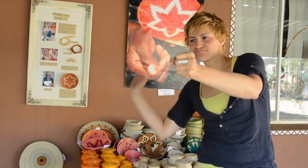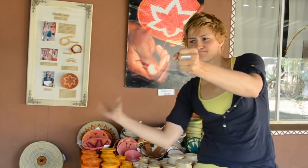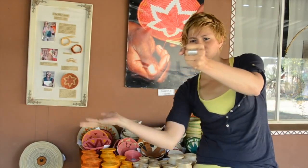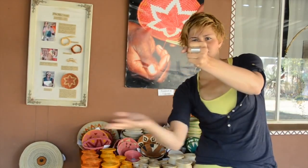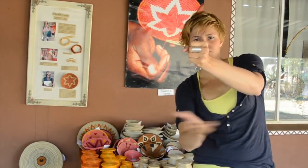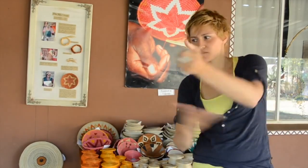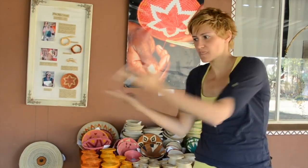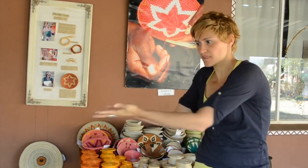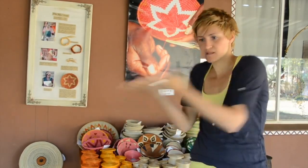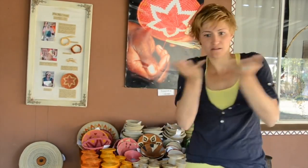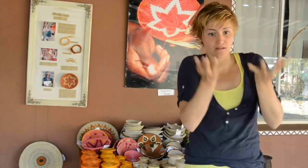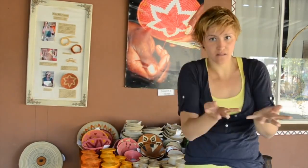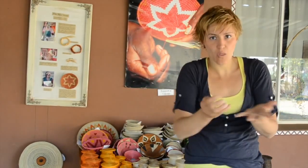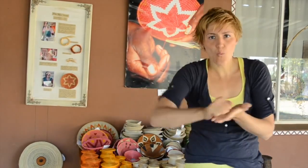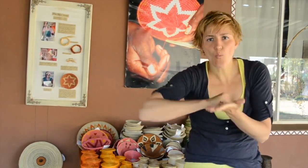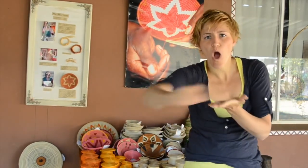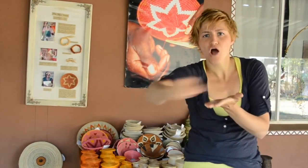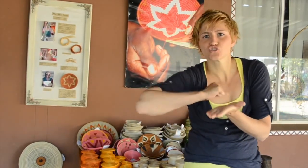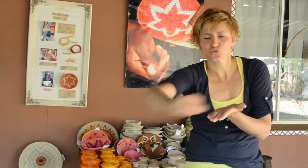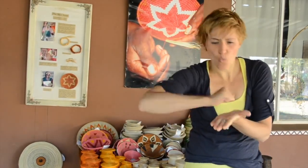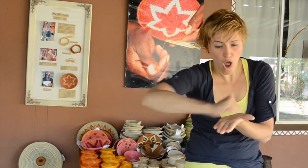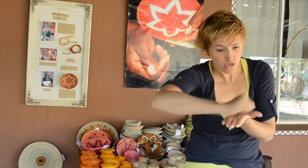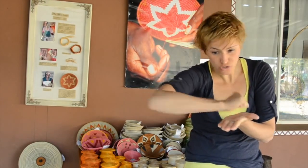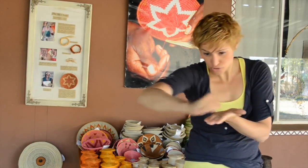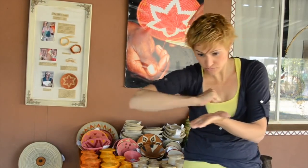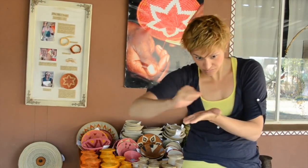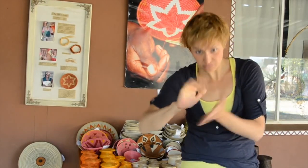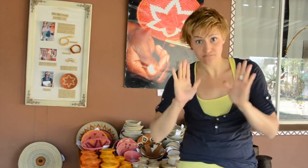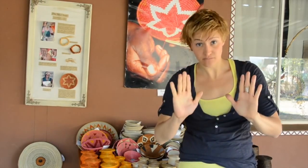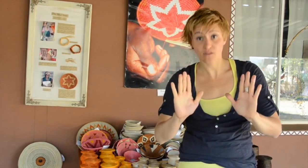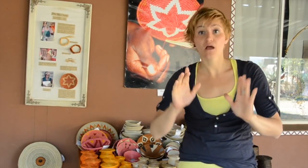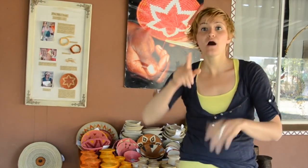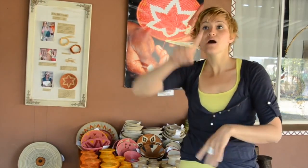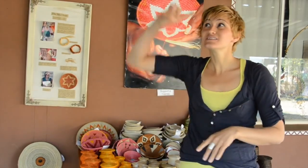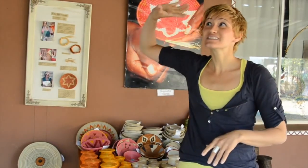sheltered from the sun until they dry then